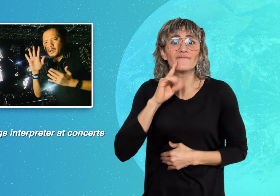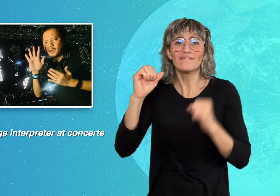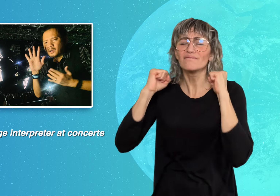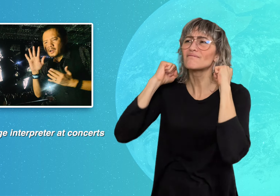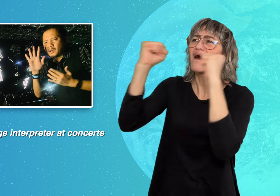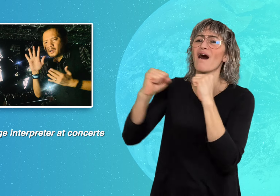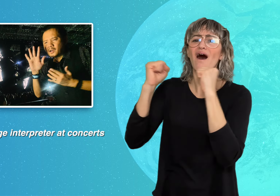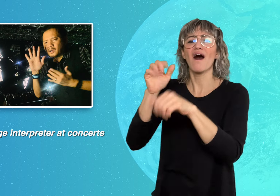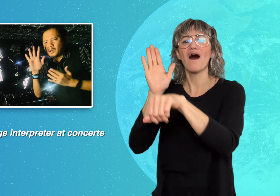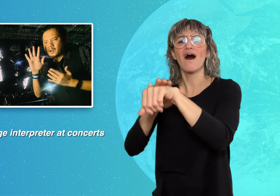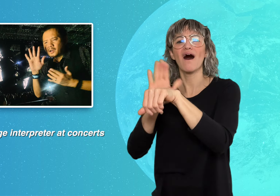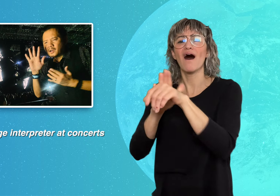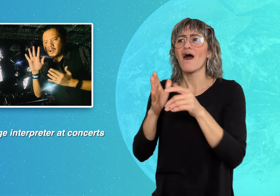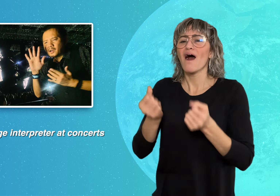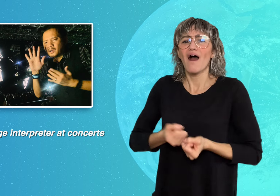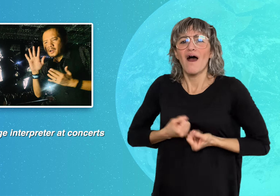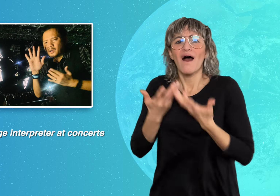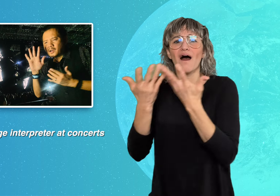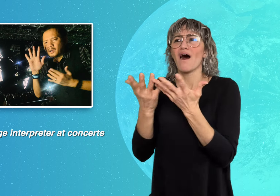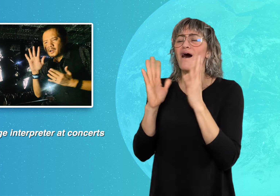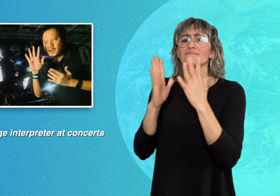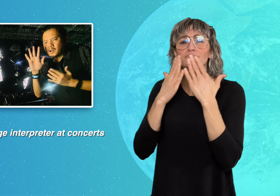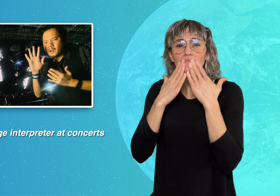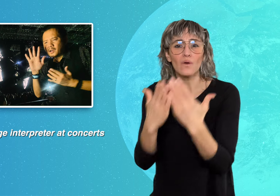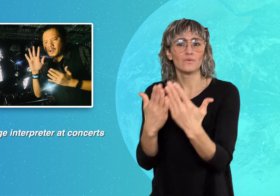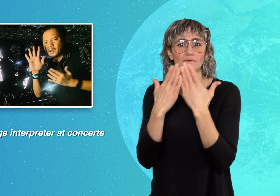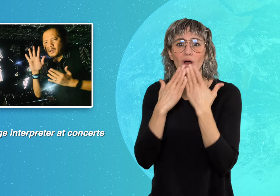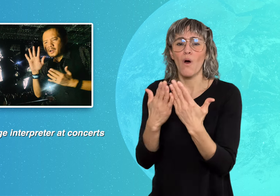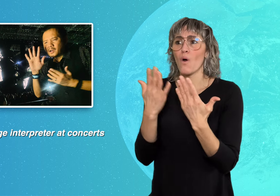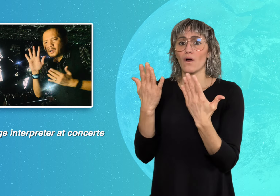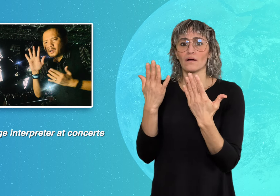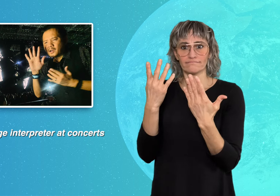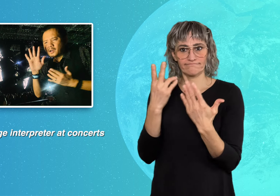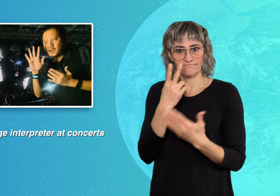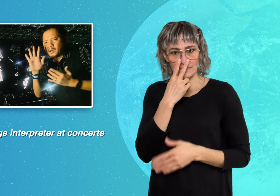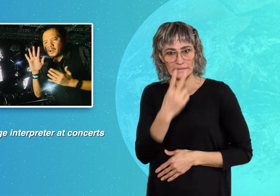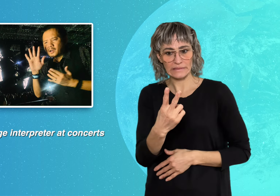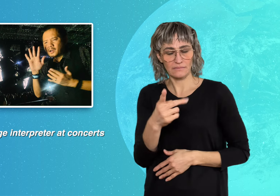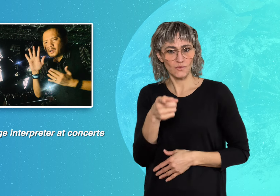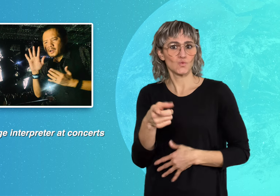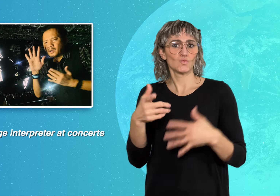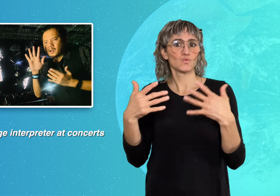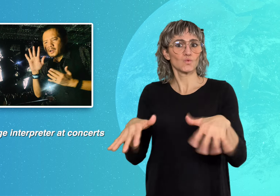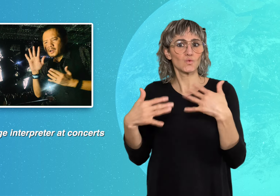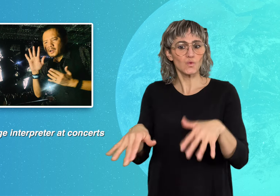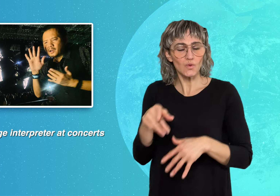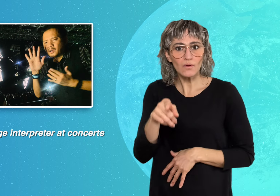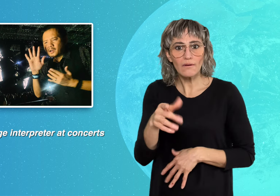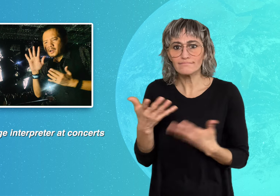to the music. Deaf fans expressed such gratitude and highlighted